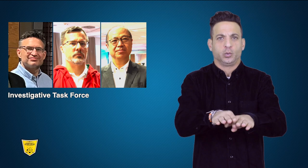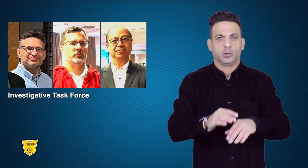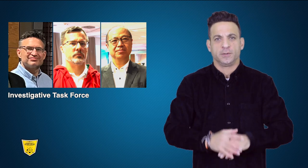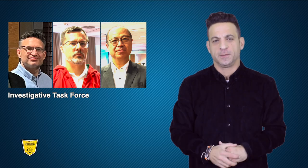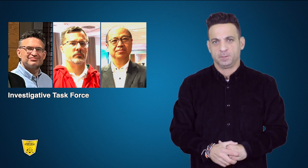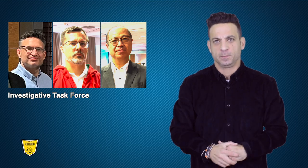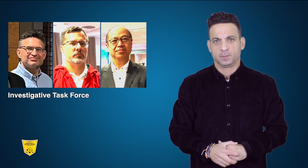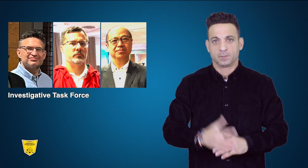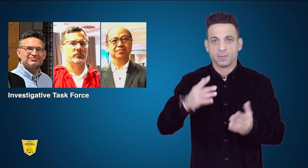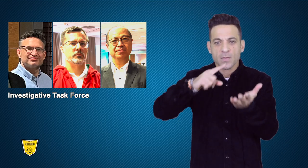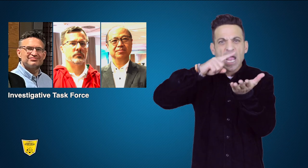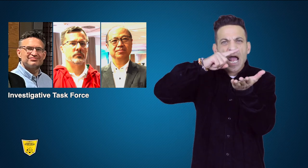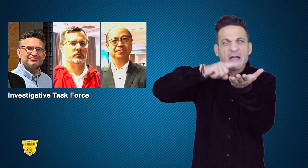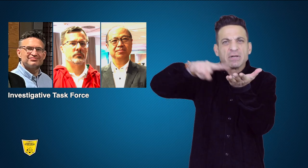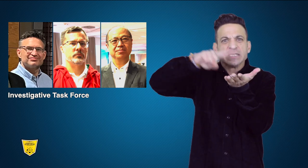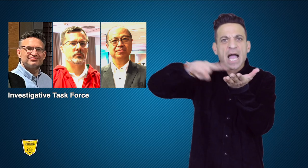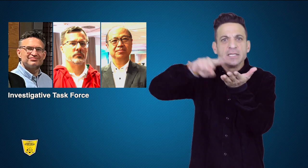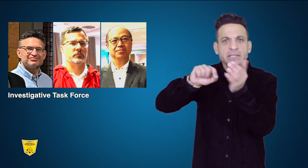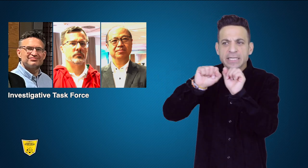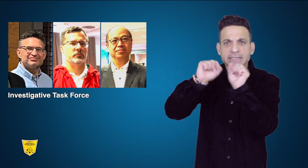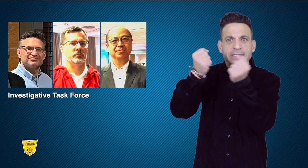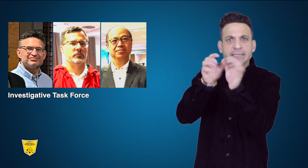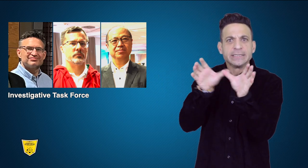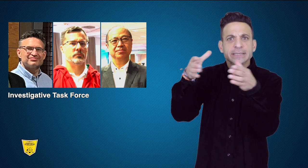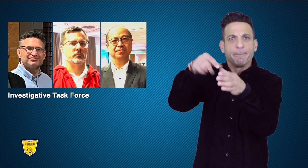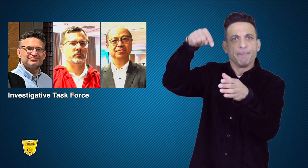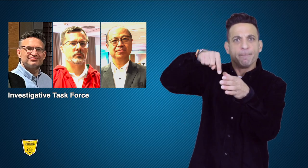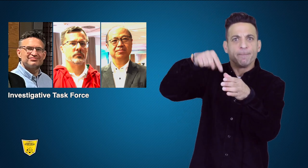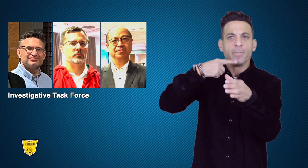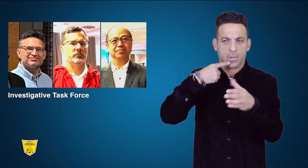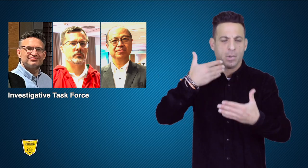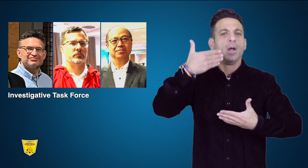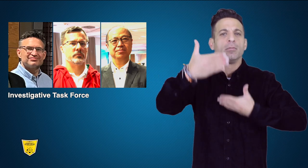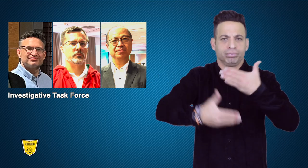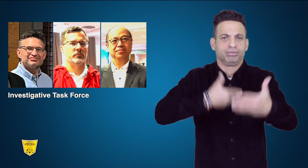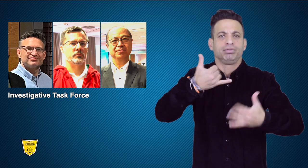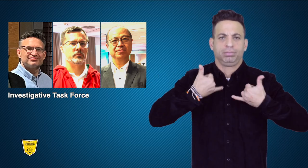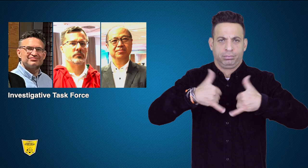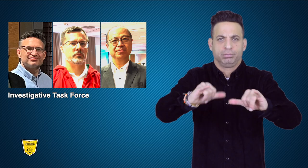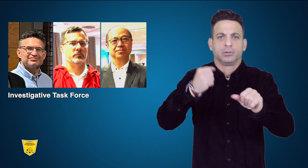or thrown out of court, the Investigative Task Force